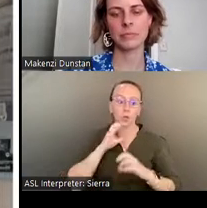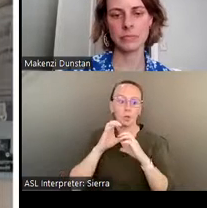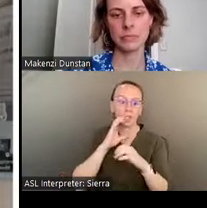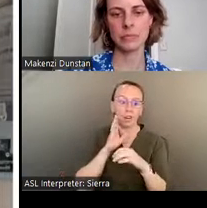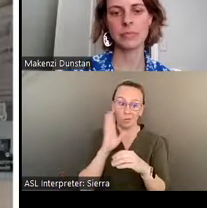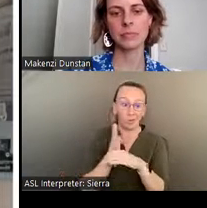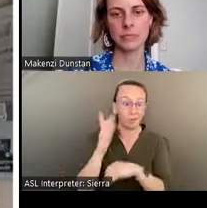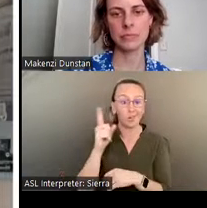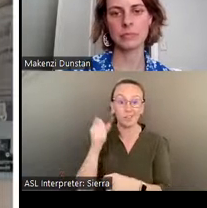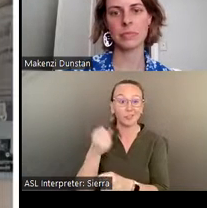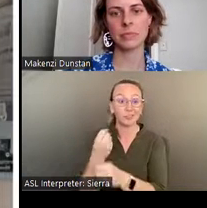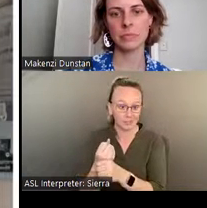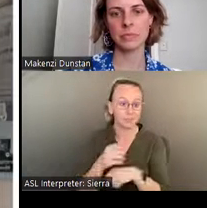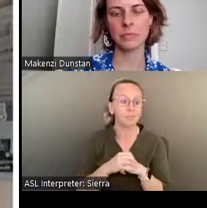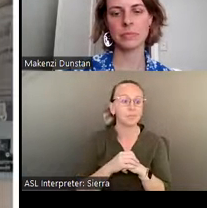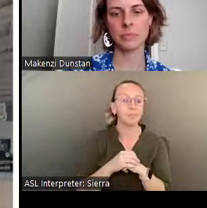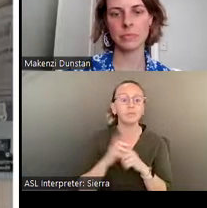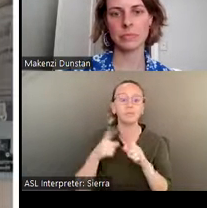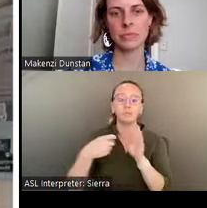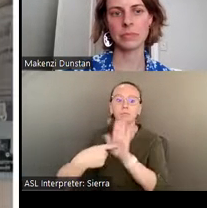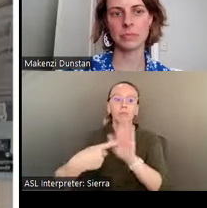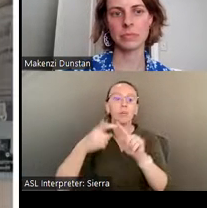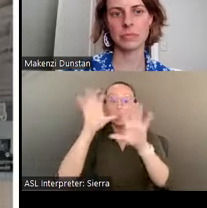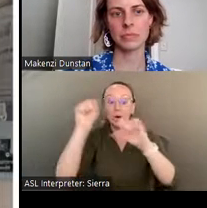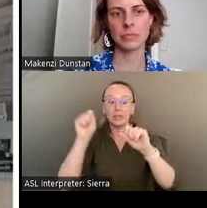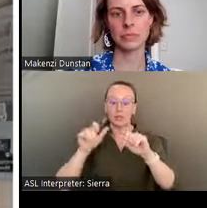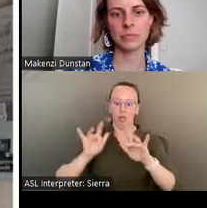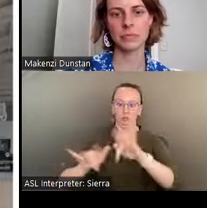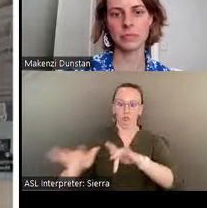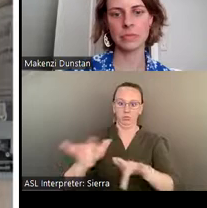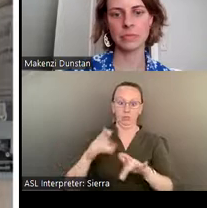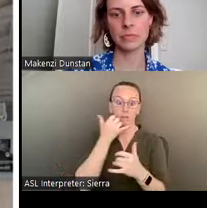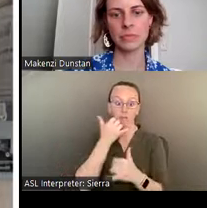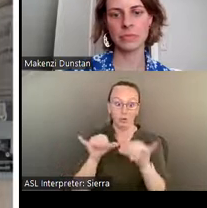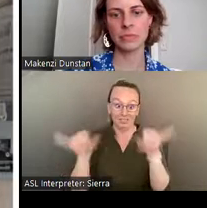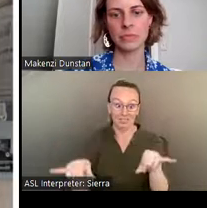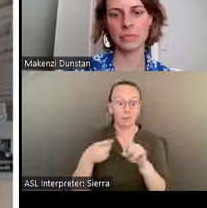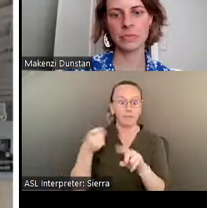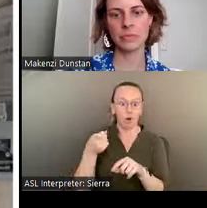With exhibits that range from the presidential switchboard of Georgian Jimmy Carter to full-scale